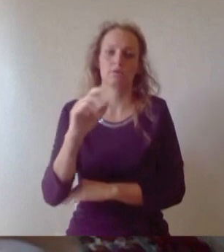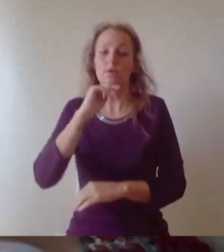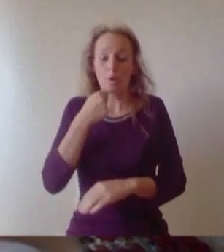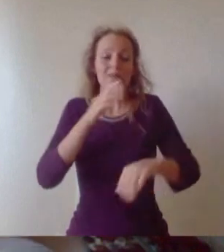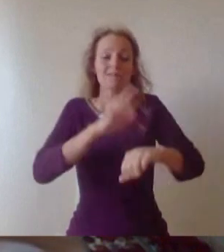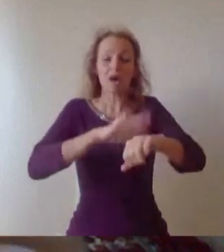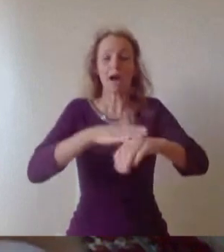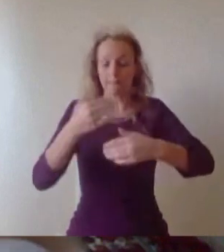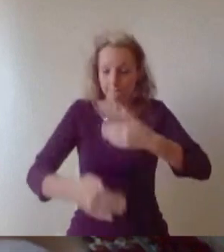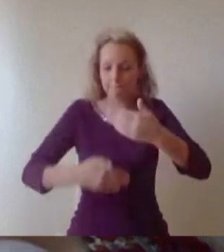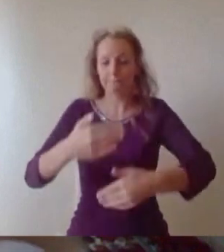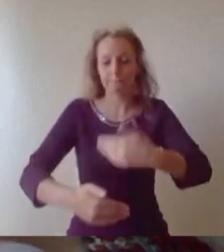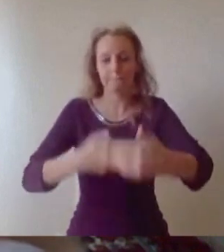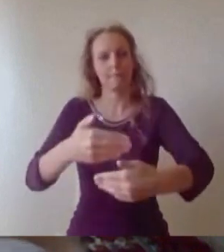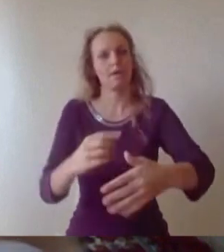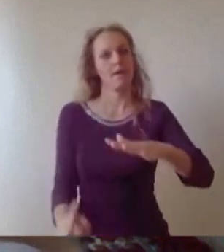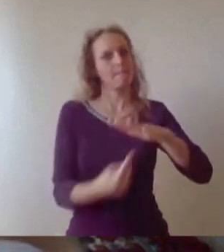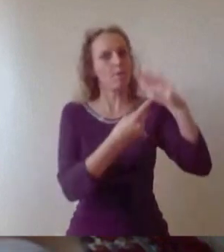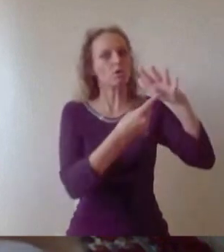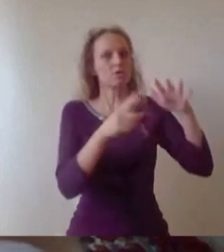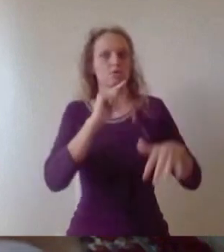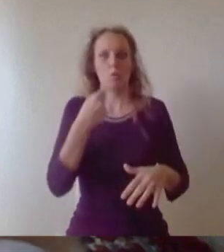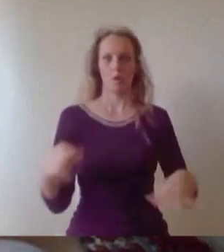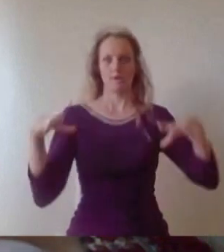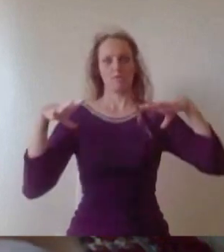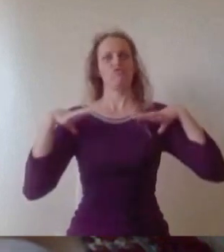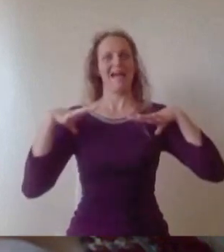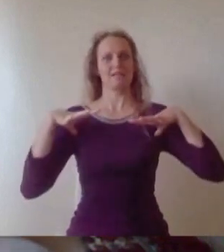able to seize those opportunities when they present themselves to you.